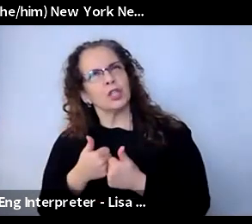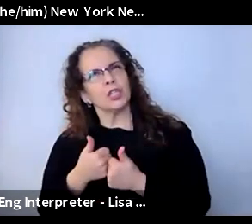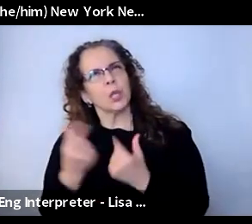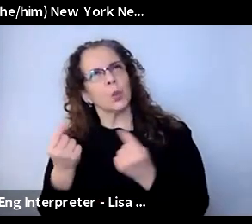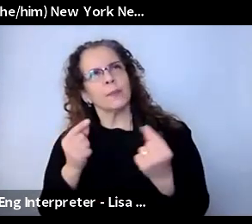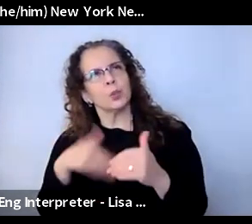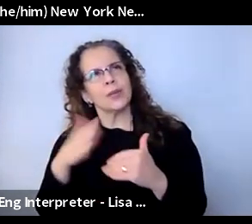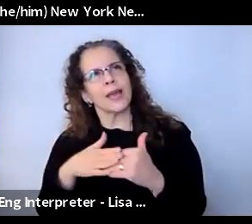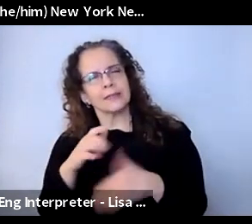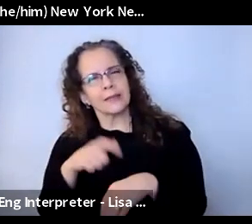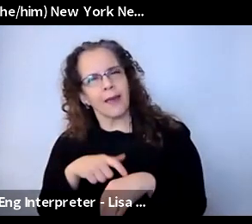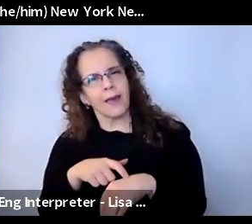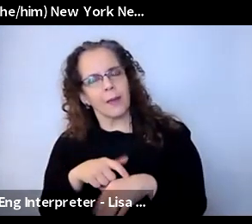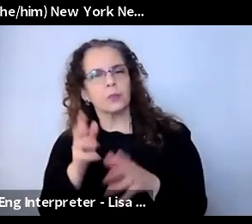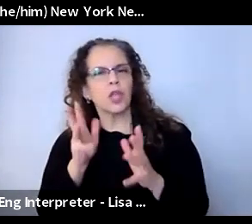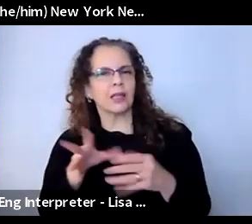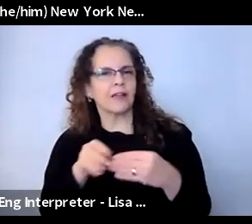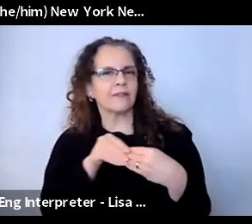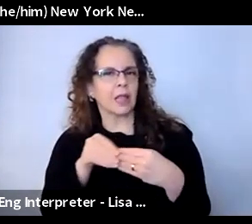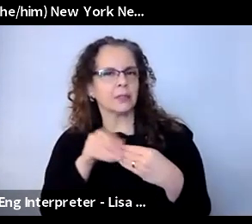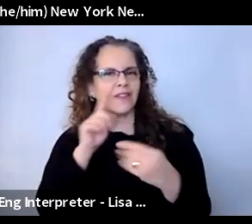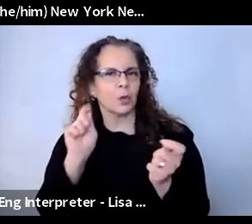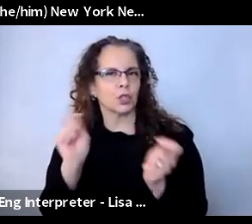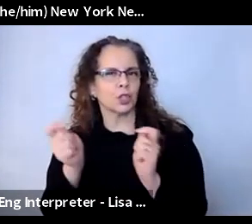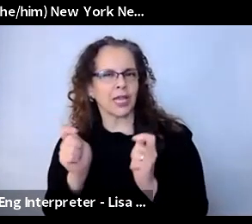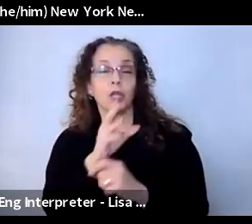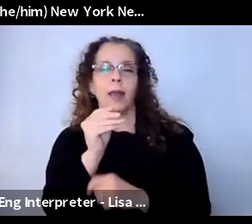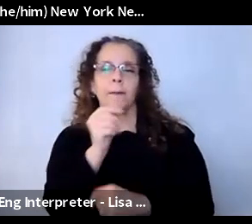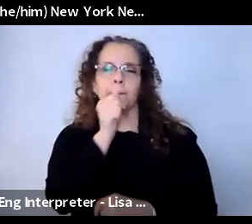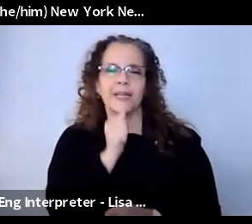modification, I think. And patience, patience and patience.